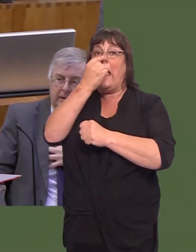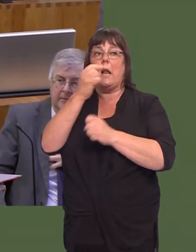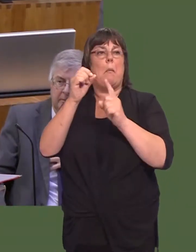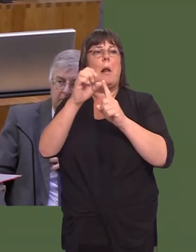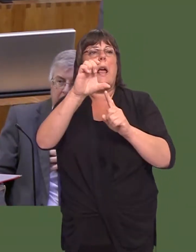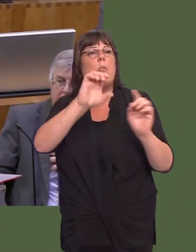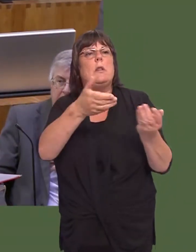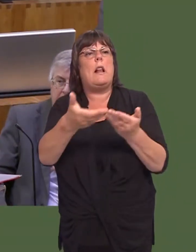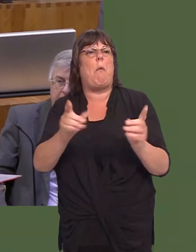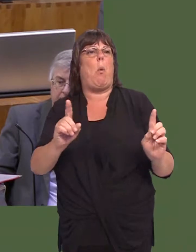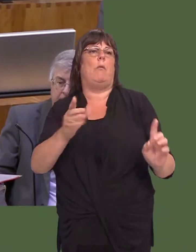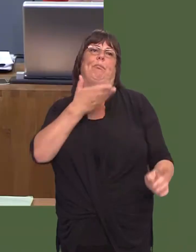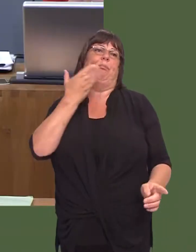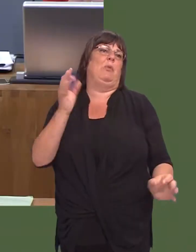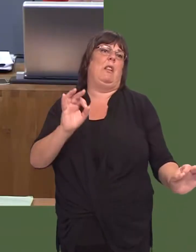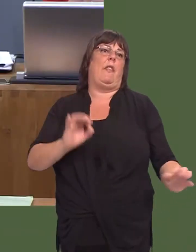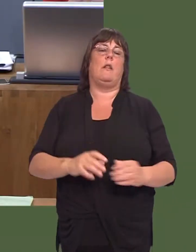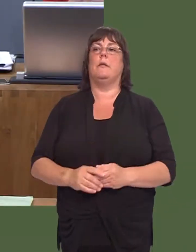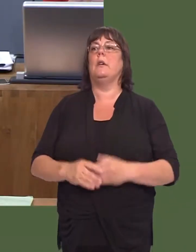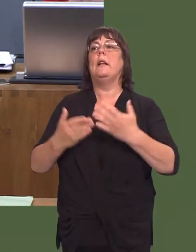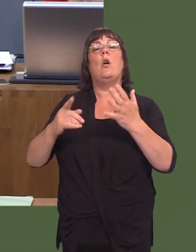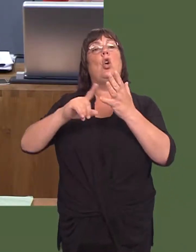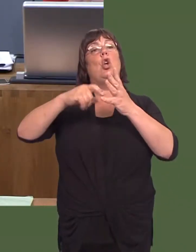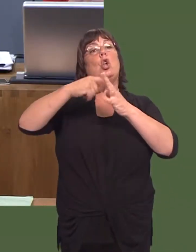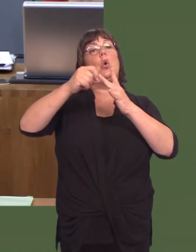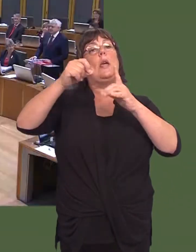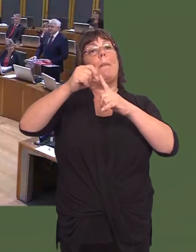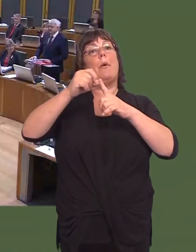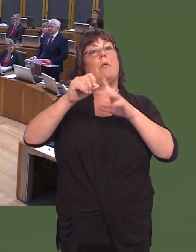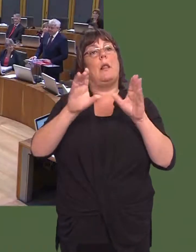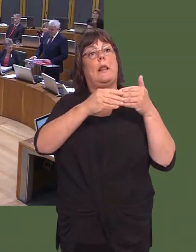Plaid Cymru can deliver nothing. Y Llywydd / The Llywydd: Arweinydd grwp UKIP, Neil Hamilton. Neil Hamilton: Diolch, Llywydd.